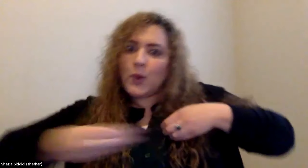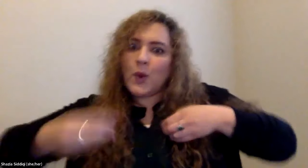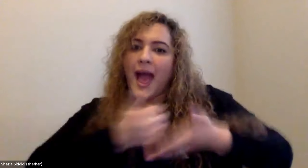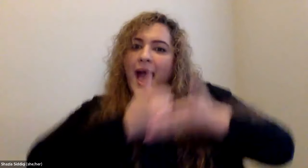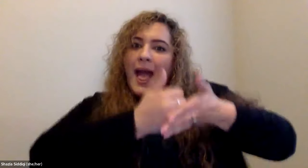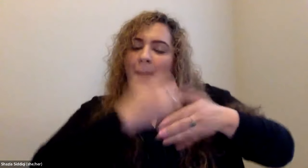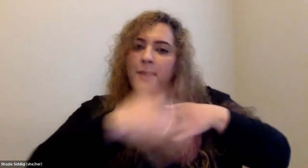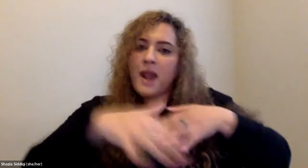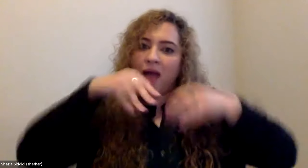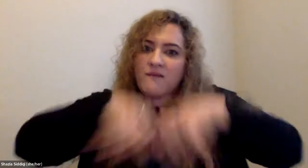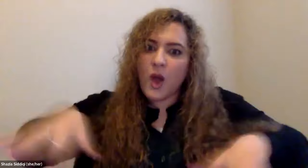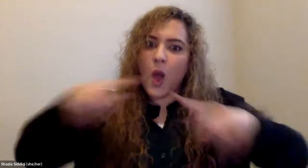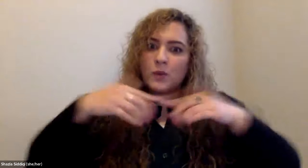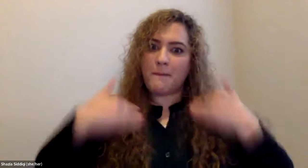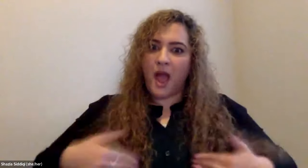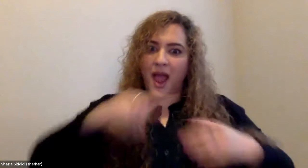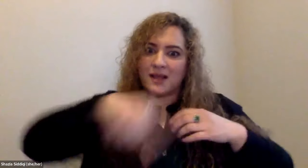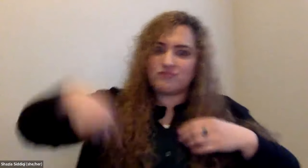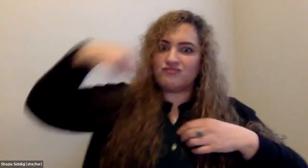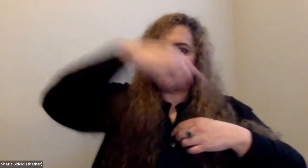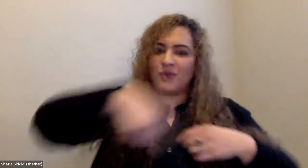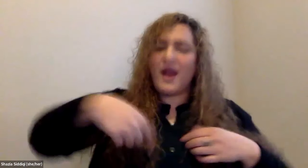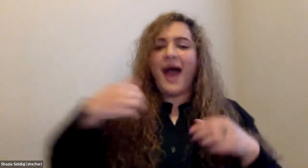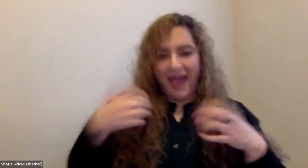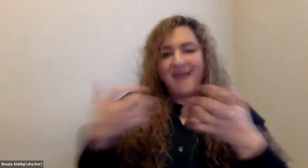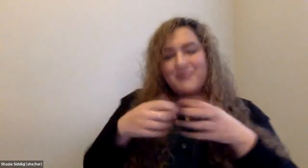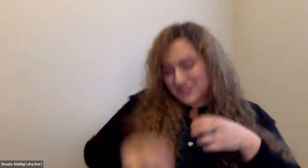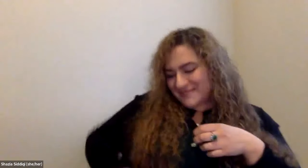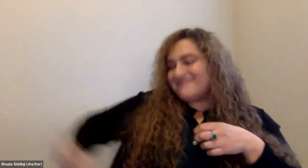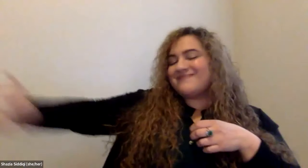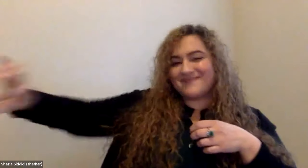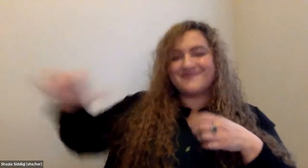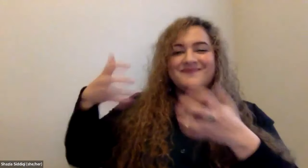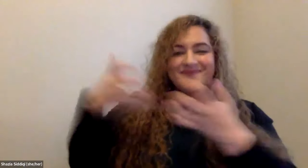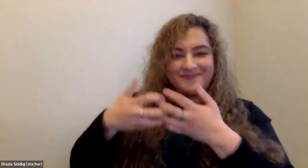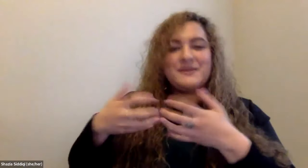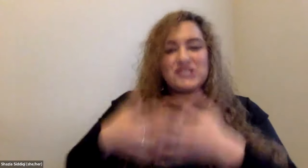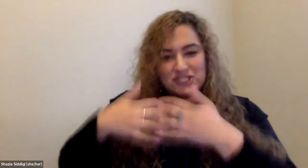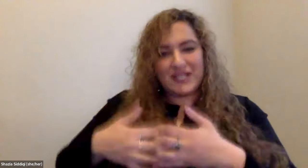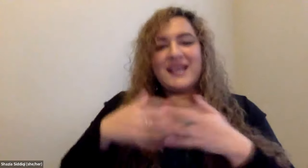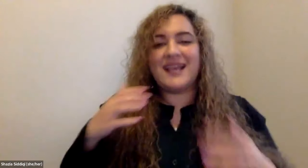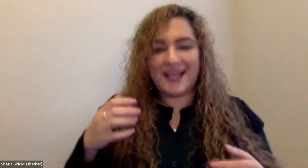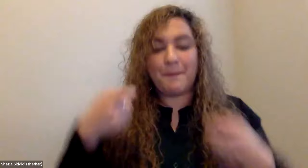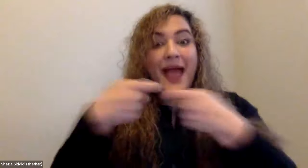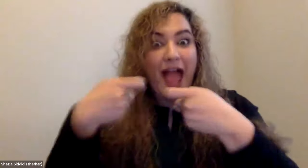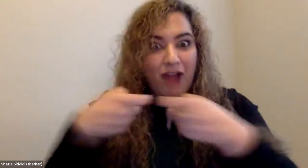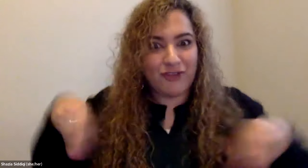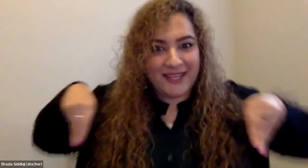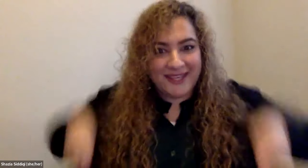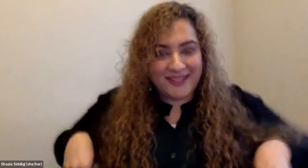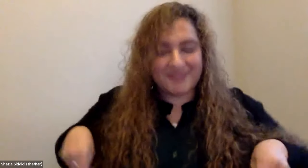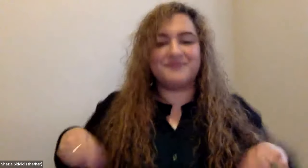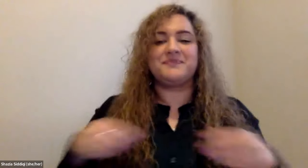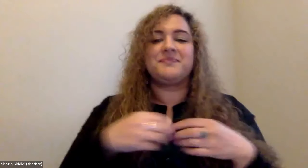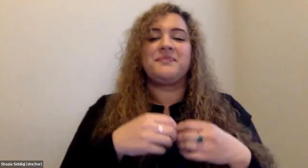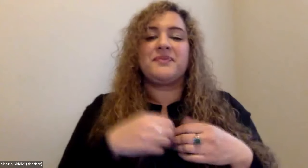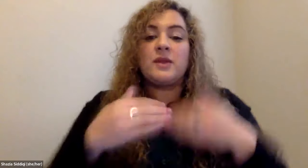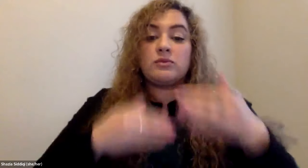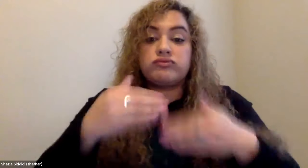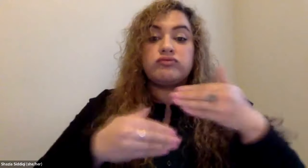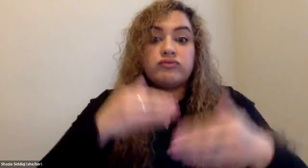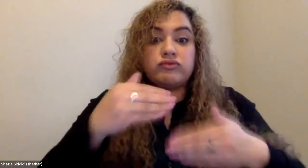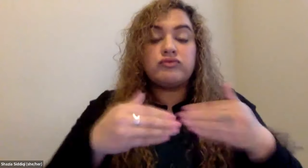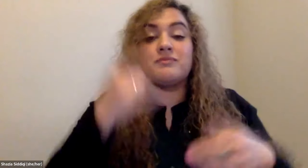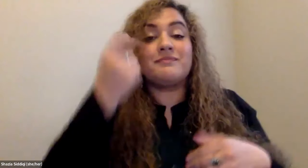Cristine Saunders: pumps and pulls the blood through and helps the blood go through and flow through the body and so he was hooked up to a machine there's a battery that Pack that he had to wear.